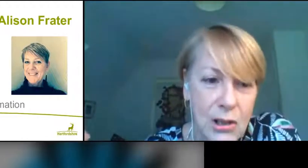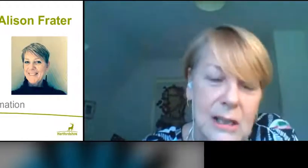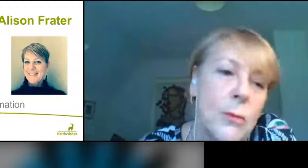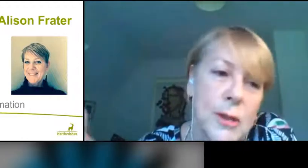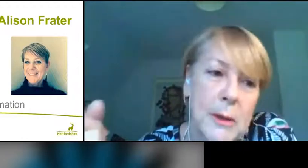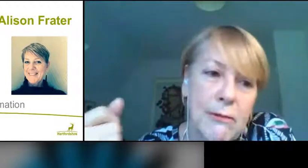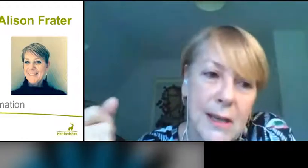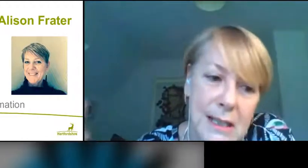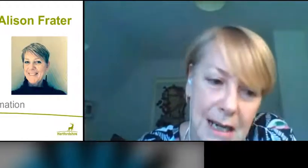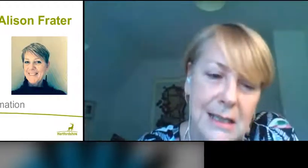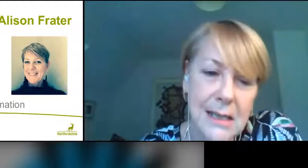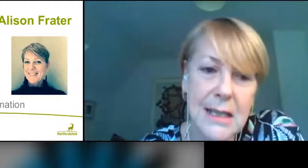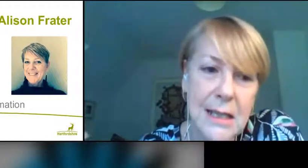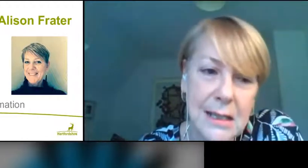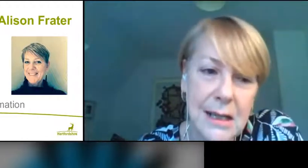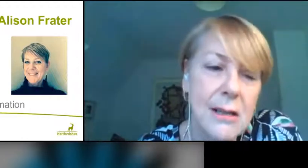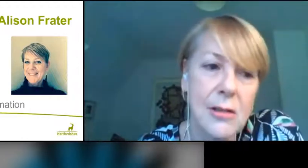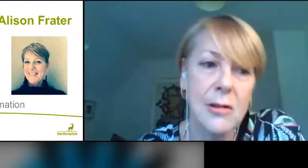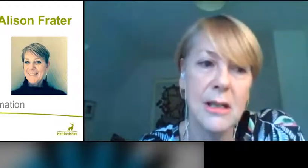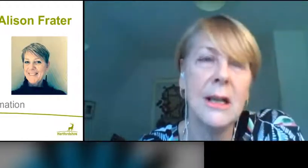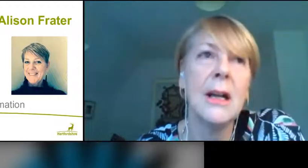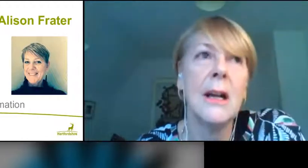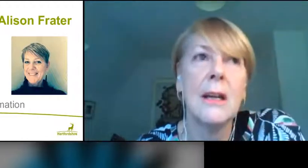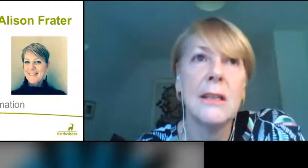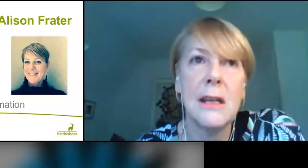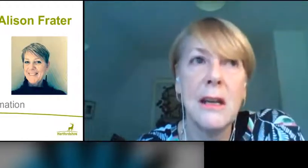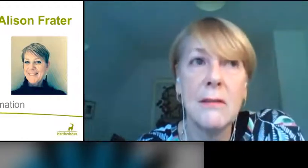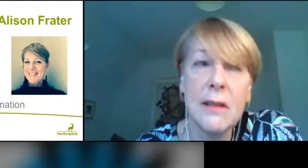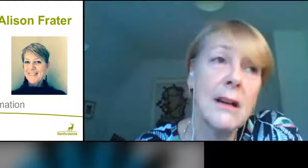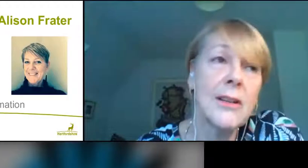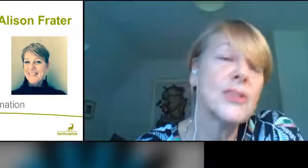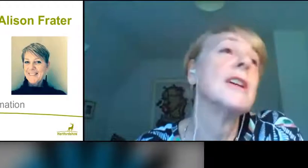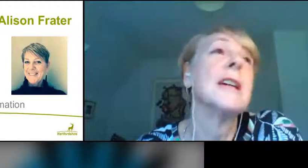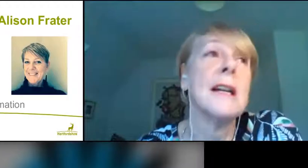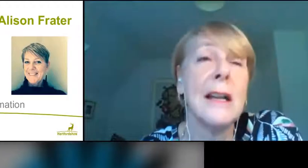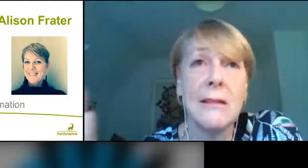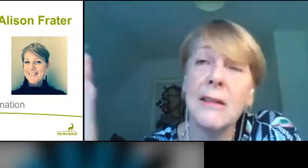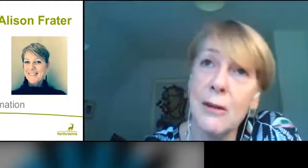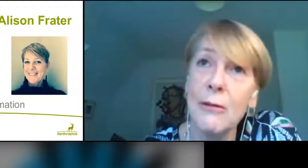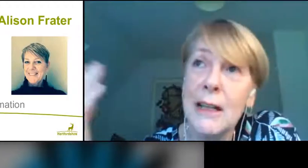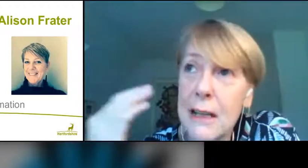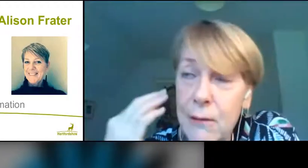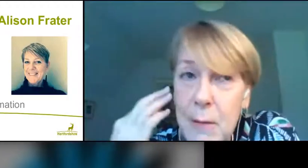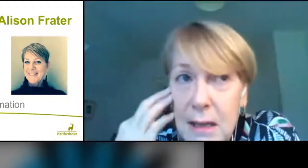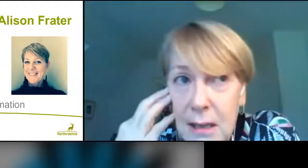Actually, what's been fantastic in this country, certainly over the last year and clearly for many